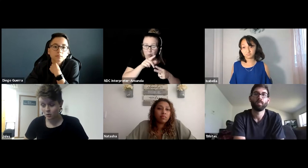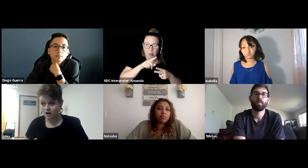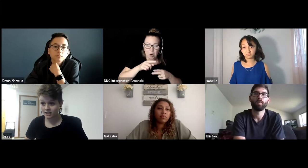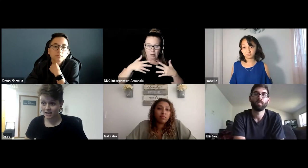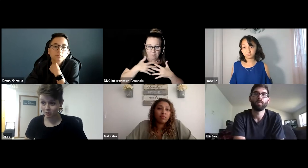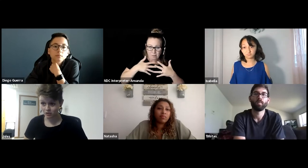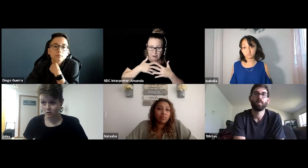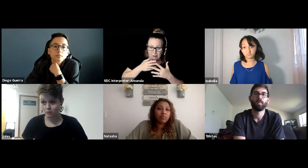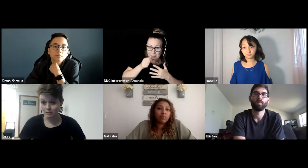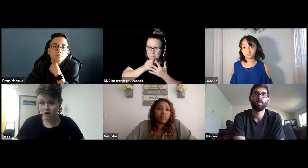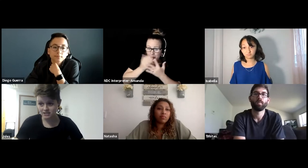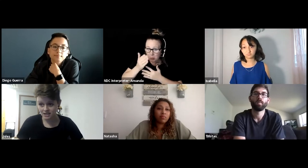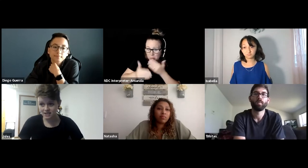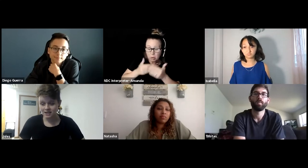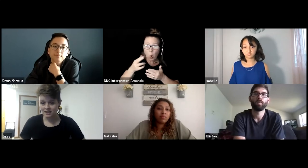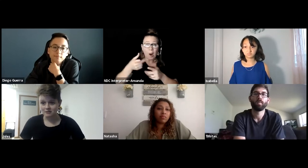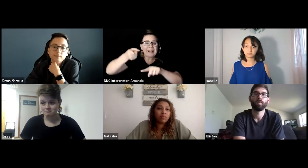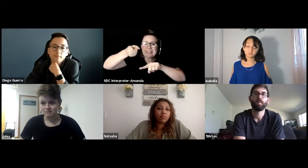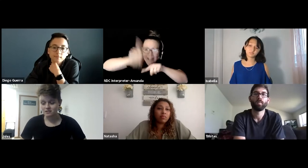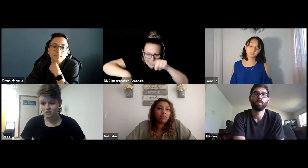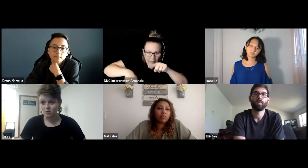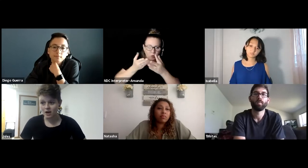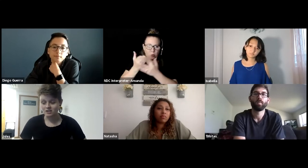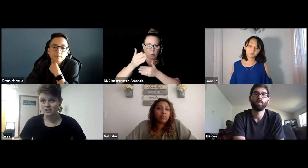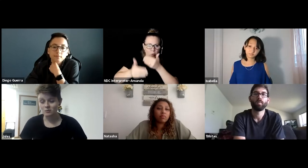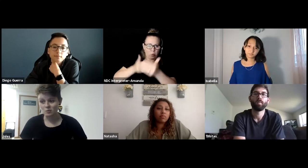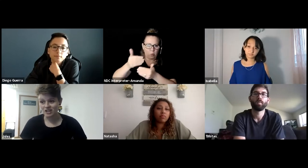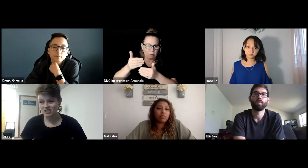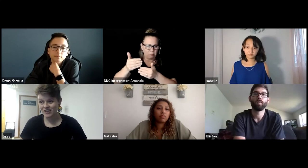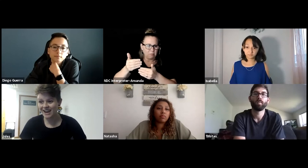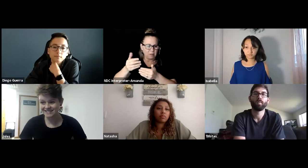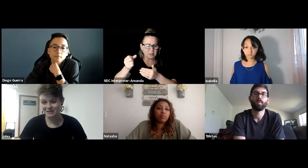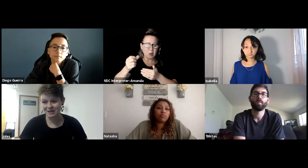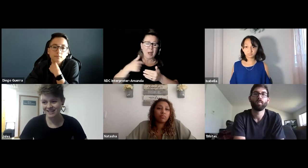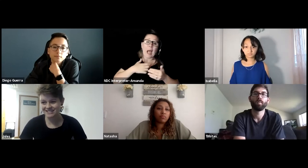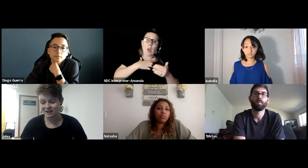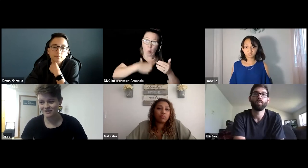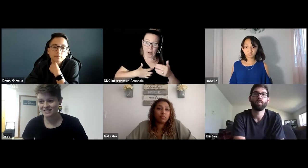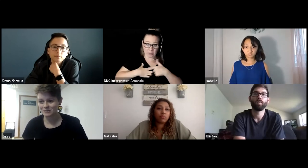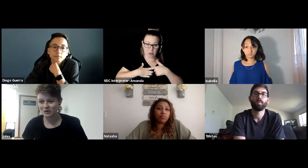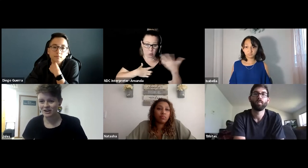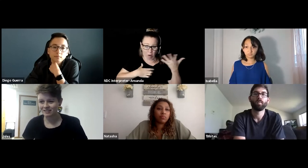they're unable to go through that process. And so I just wish that disability offices were